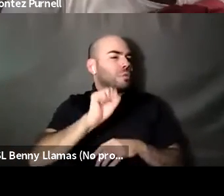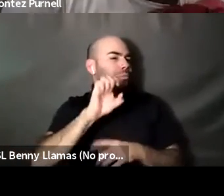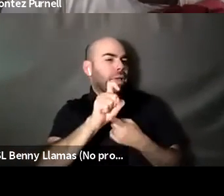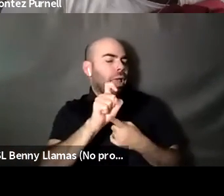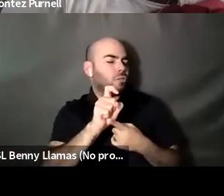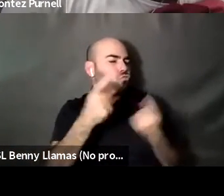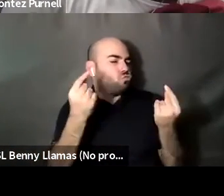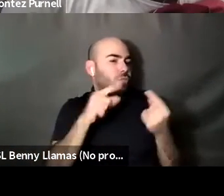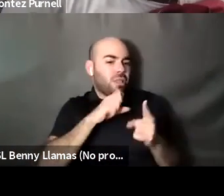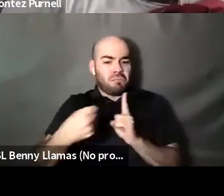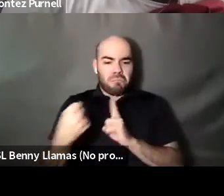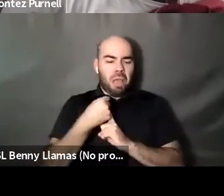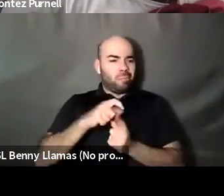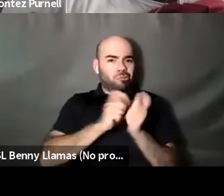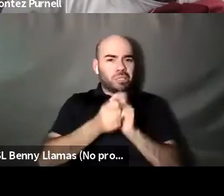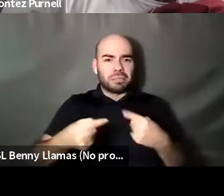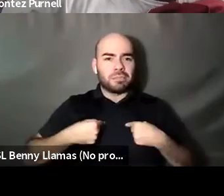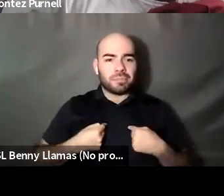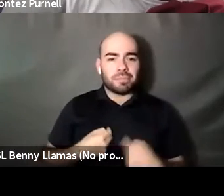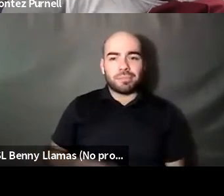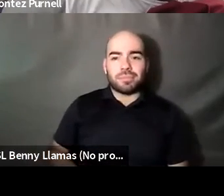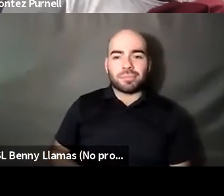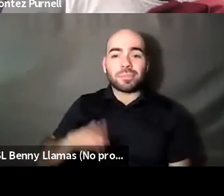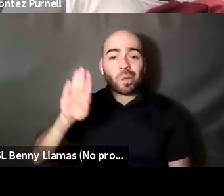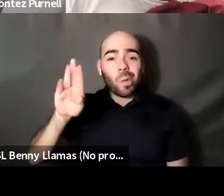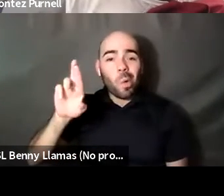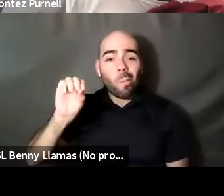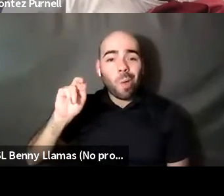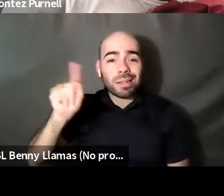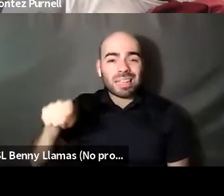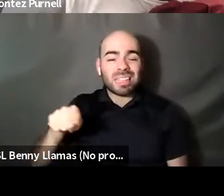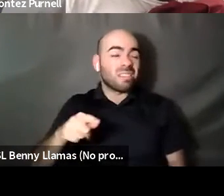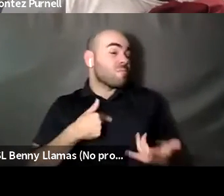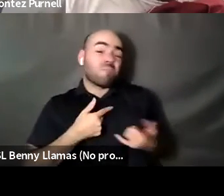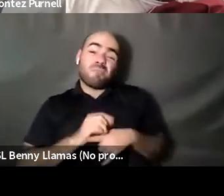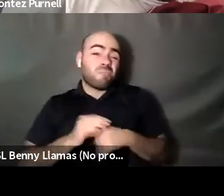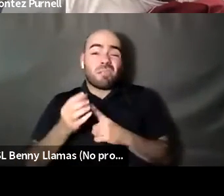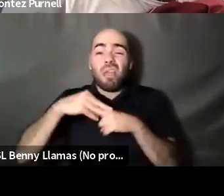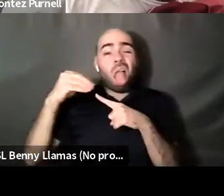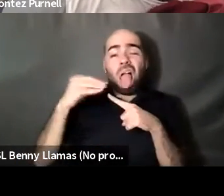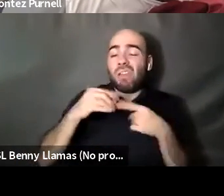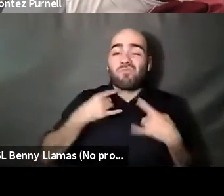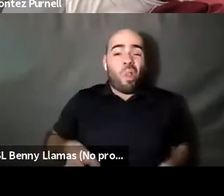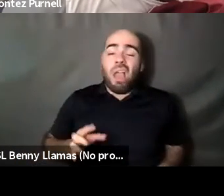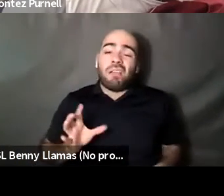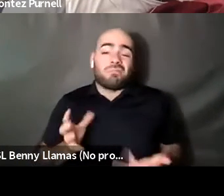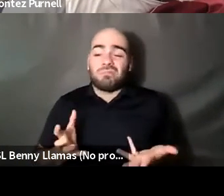Brontez Purnell: Don't like sucking dick. Like I just don't like sucking Brontez Purnell: Dick like I'll do it as a nice symbolic gesture.